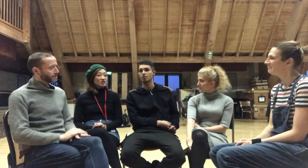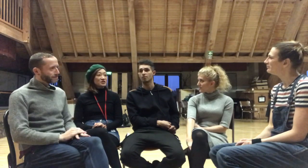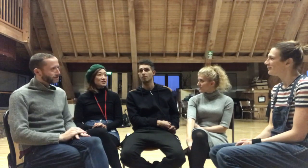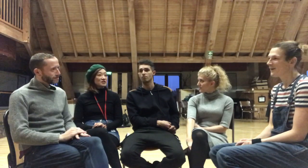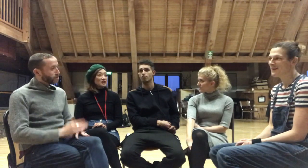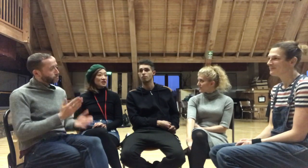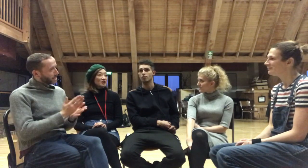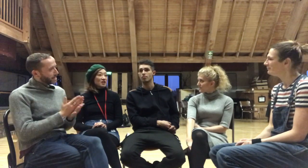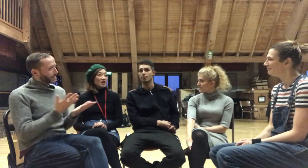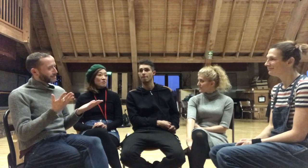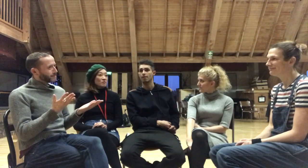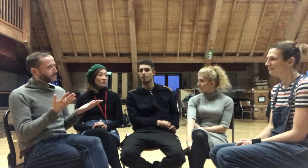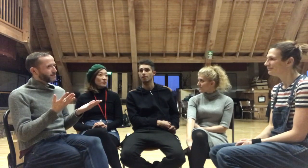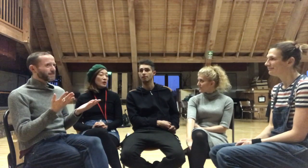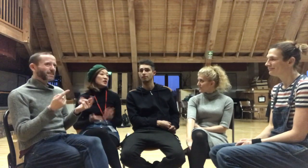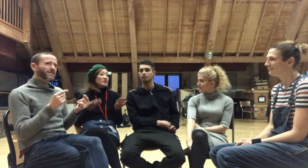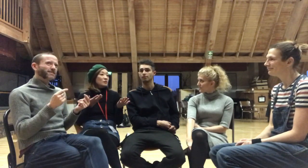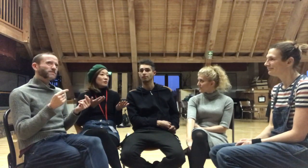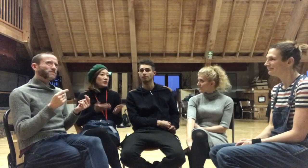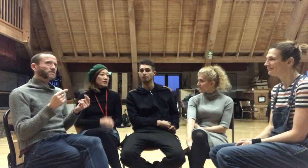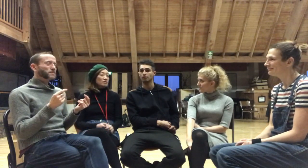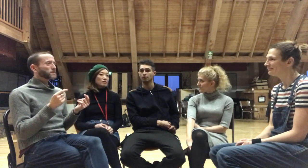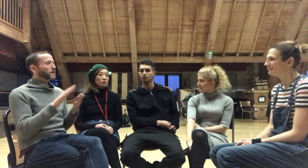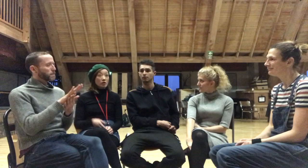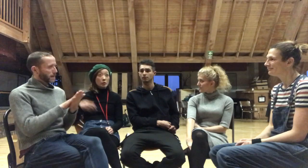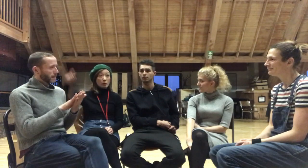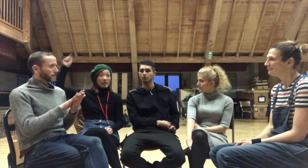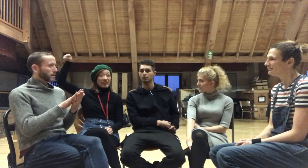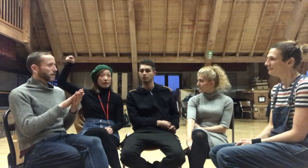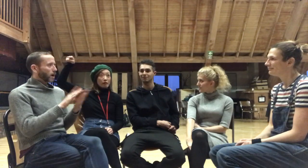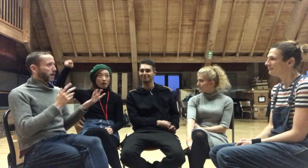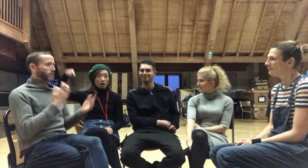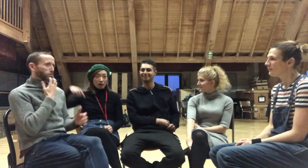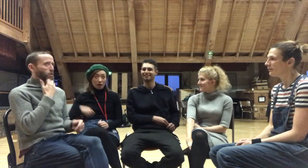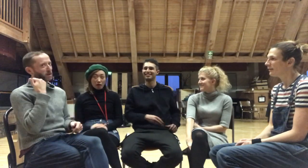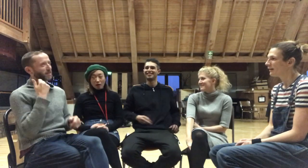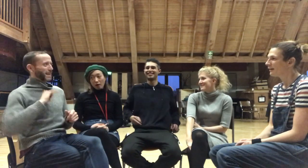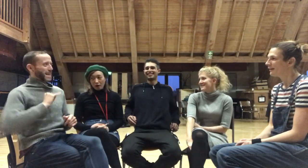It's, really... I mean erm, we've got to put up with Iain